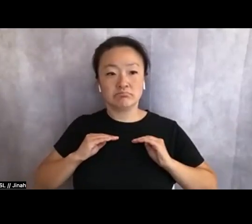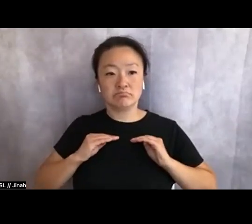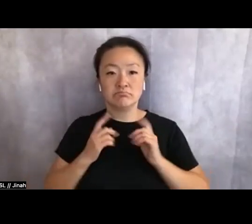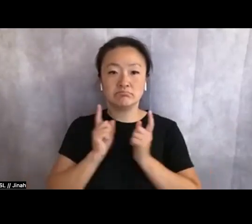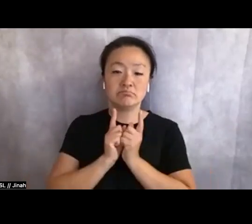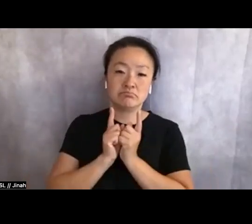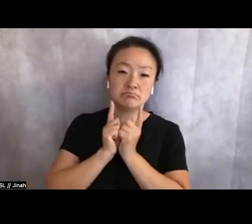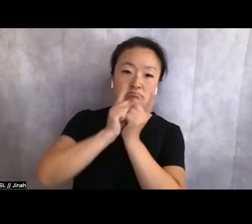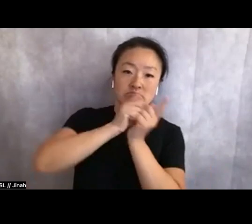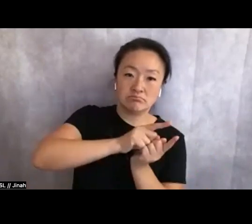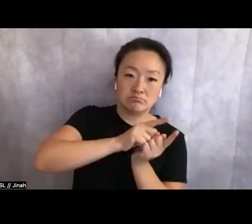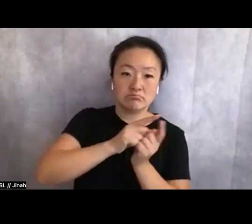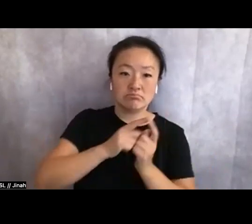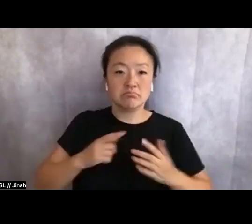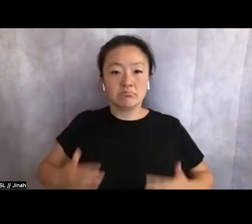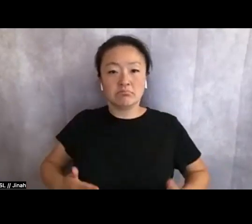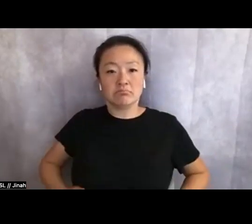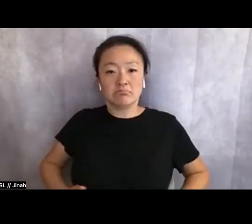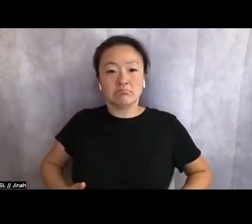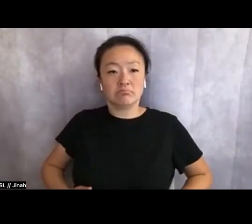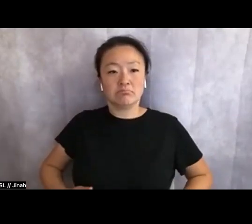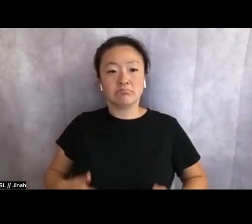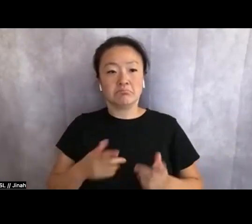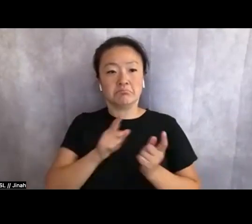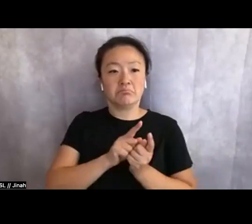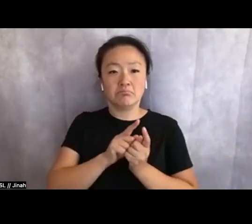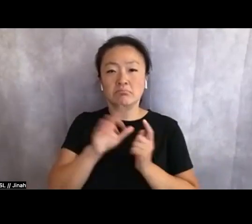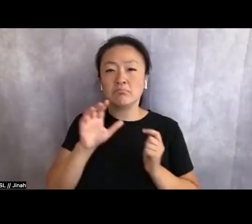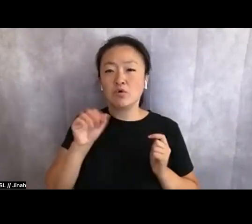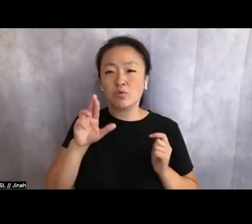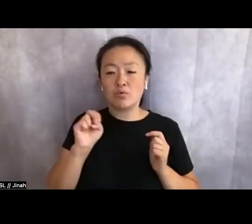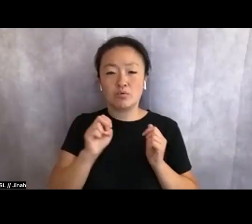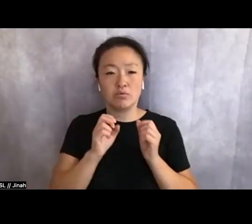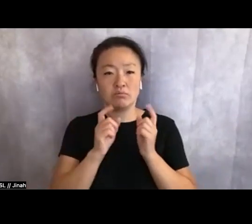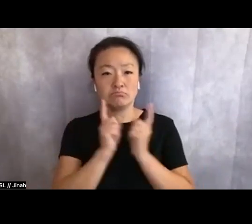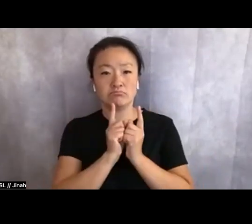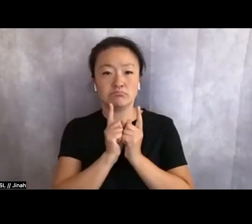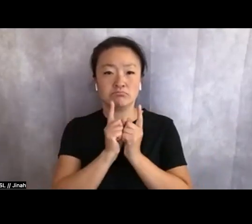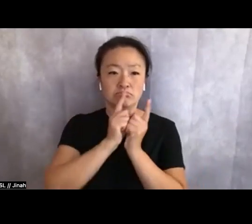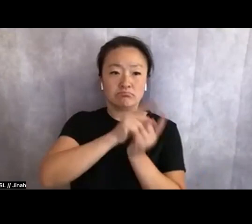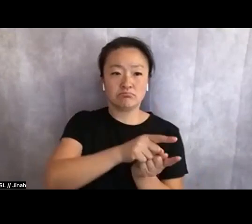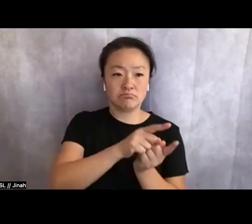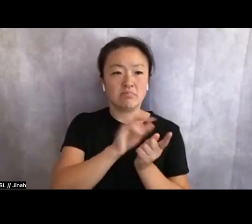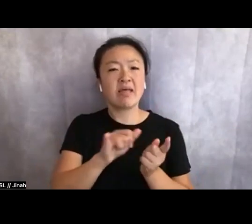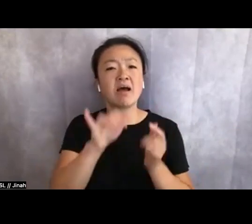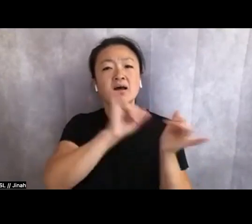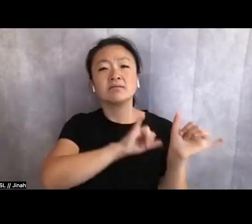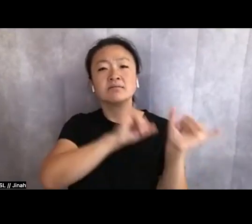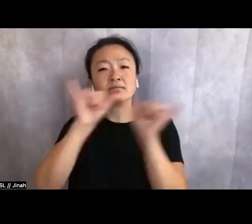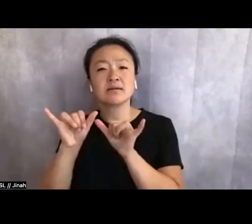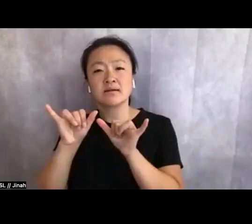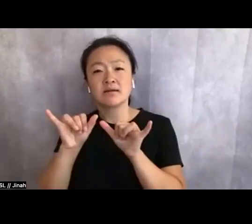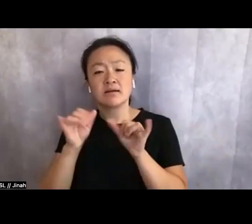abdomen to abdomen, core to core— is this what a field does to a hill? Spill it with poppies.